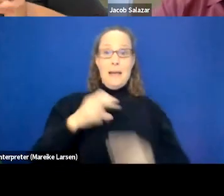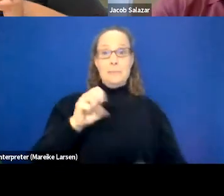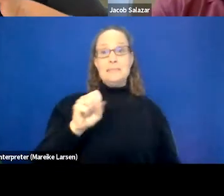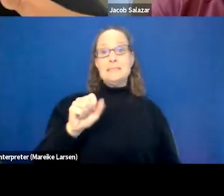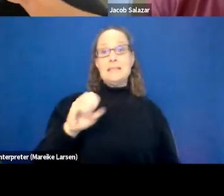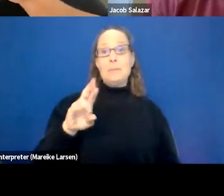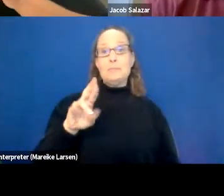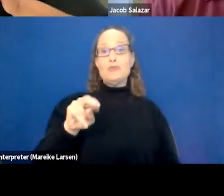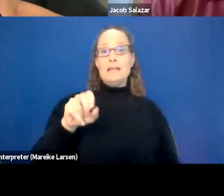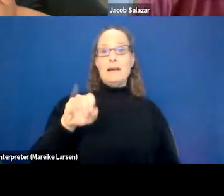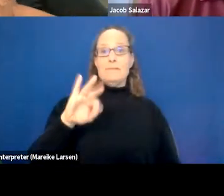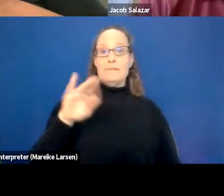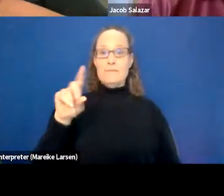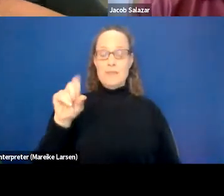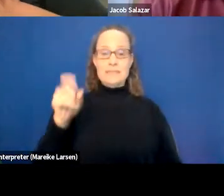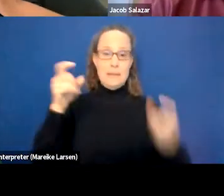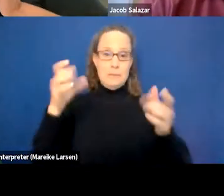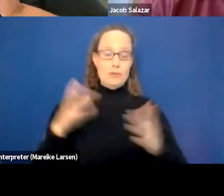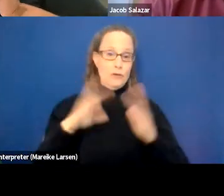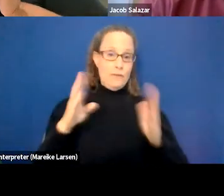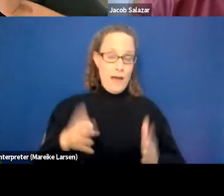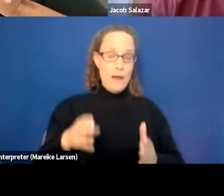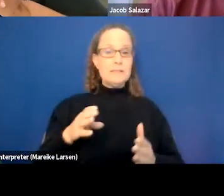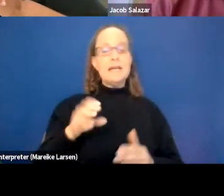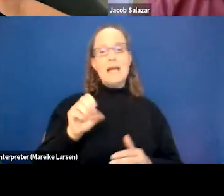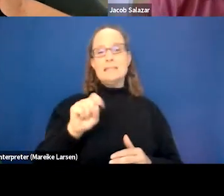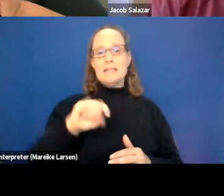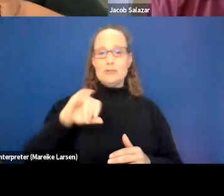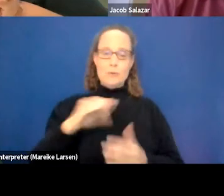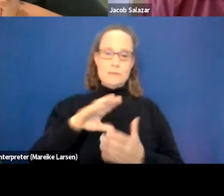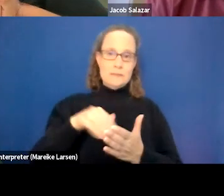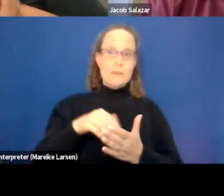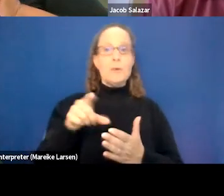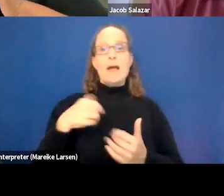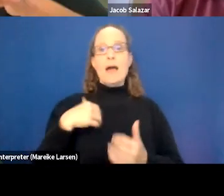I'm the director of housing at St. Joseph's Center. And we have Jacob and Chelsea,